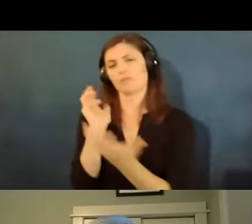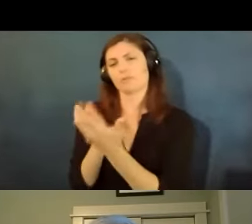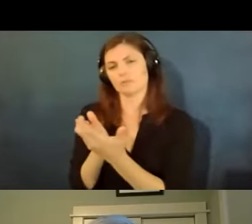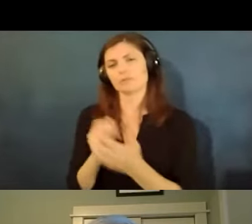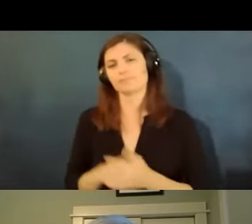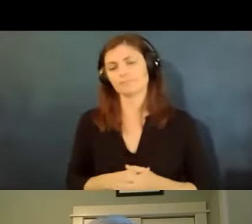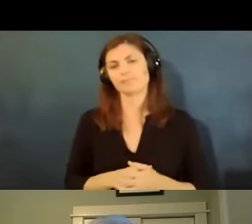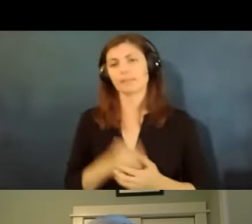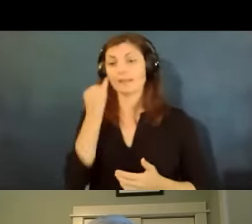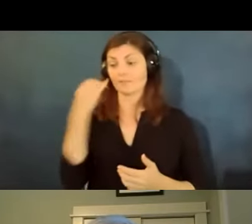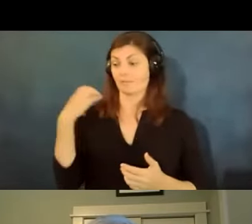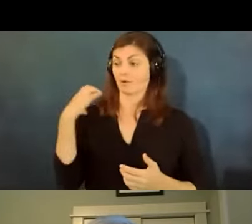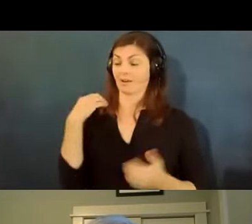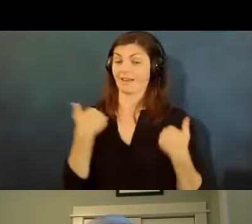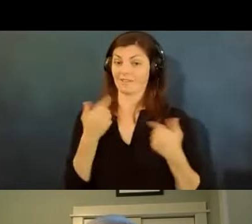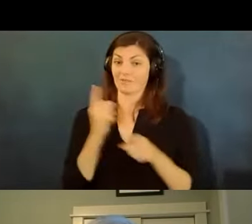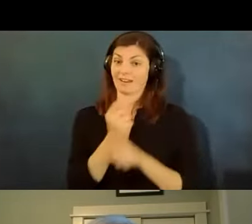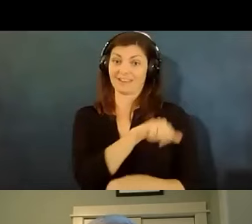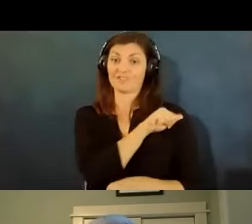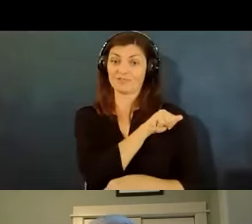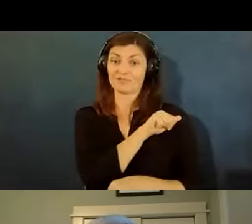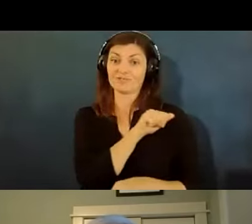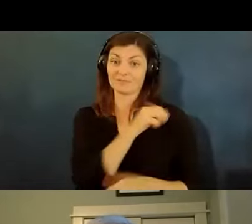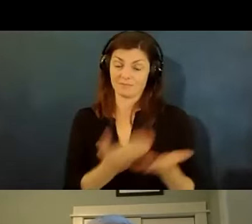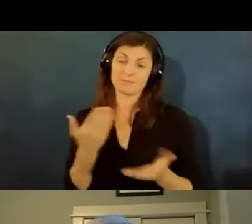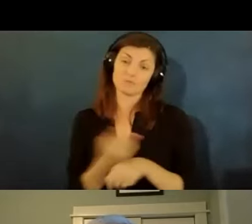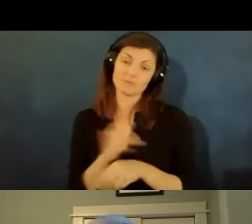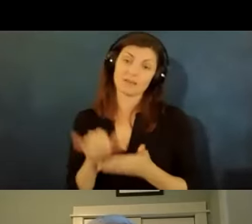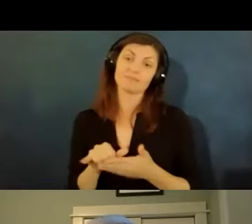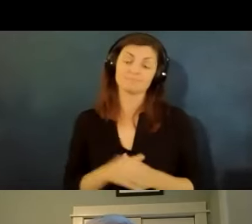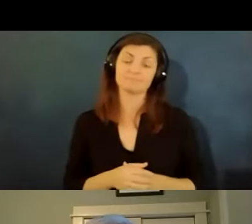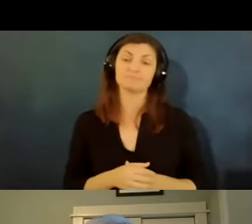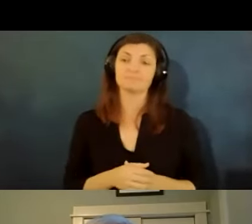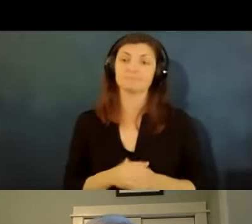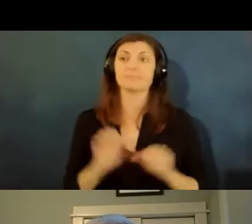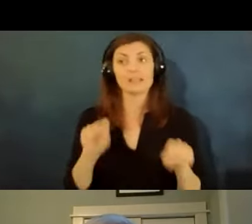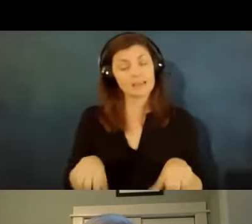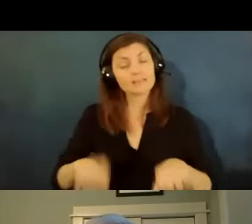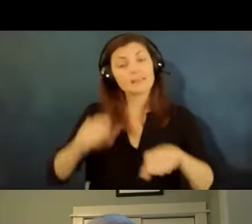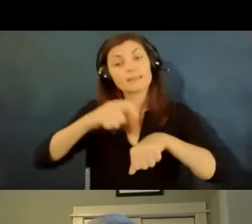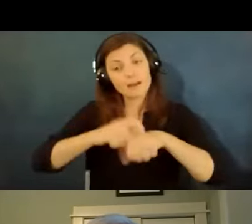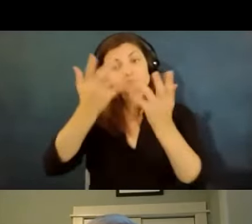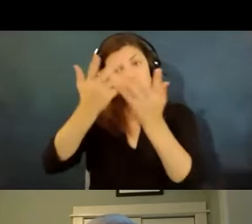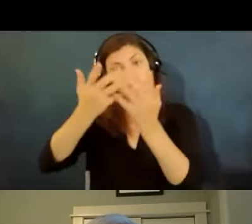um and so it can be it can take a while to work out um just like even before the pandemic someone